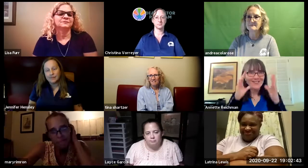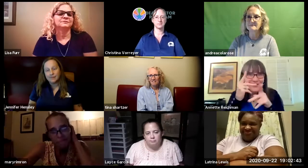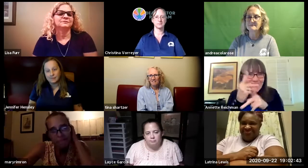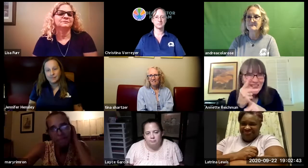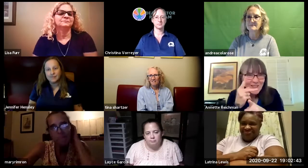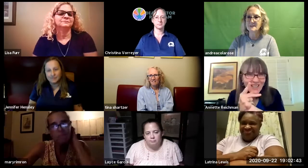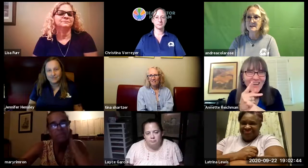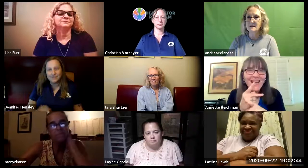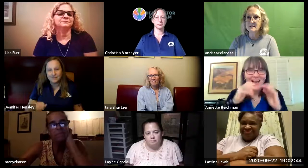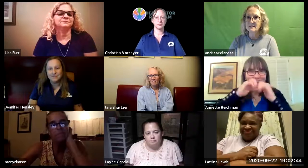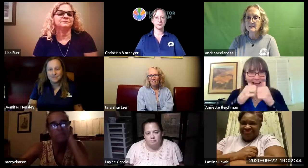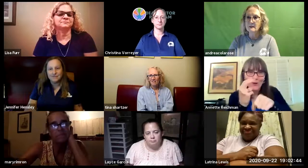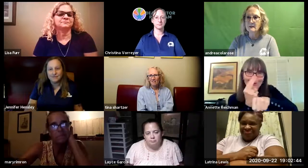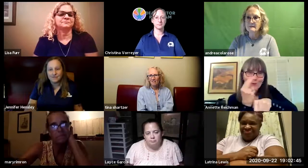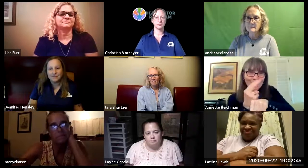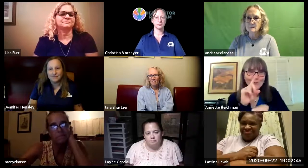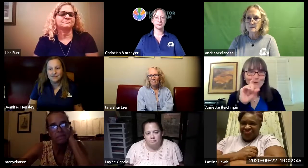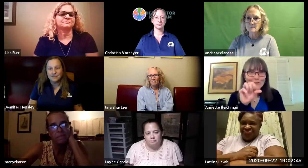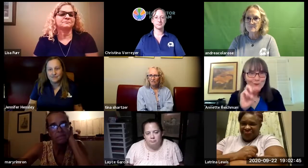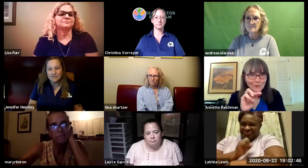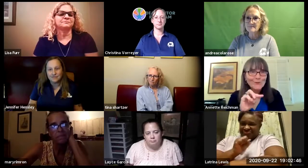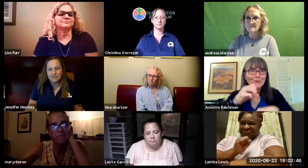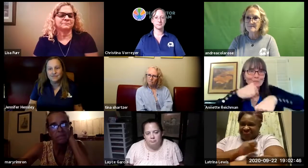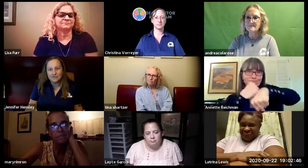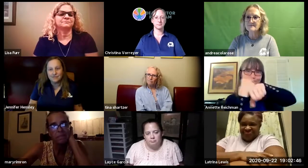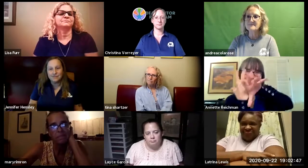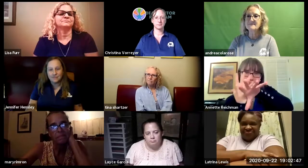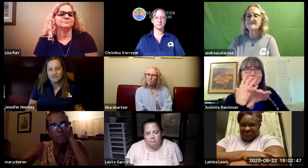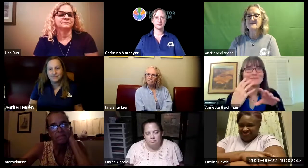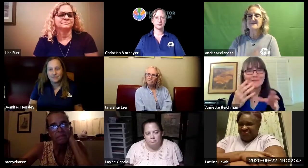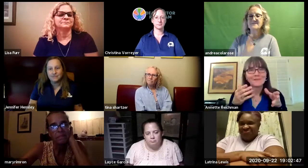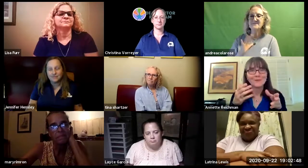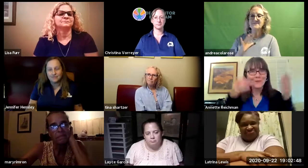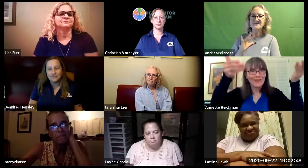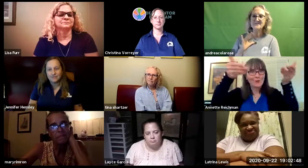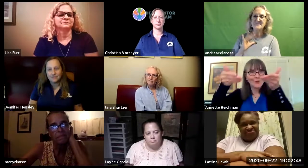have now been given that opportunity our teachers